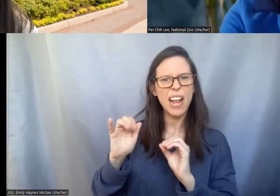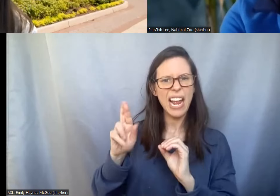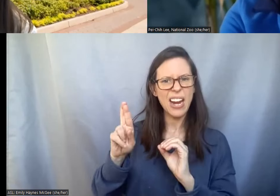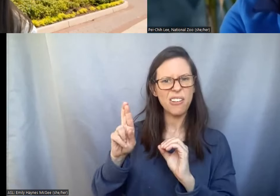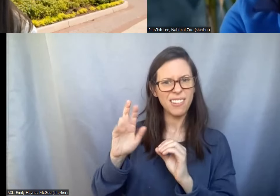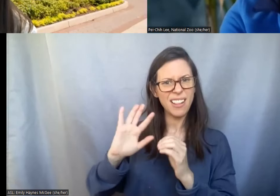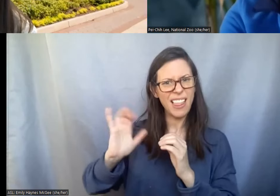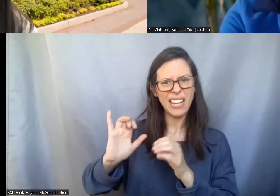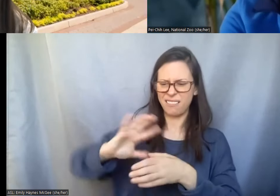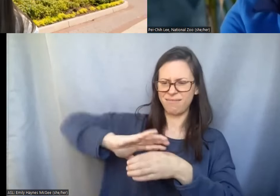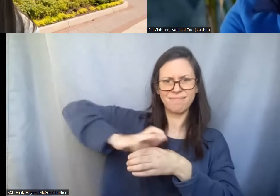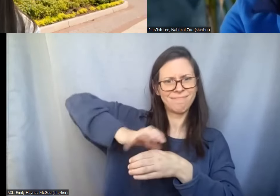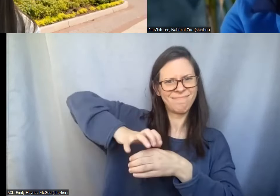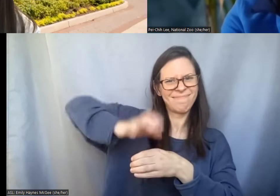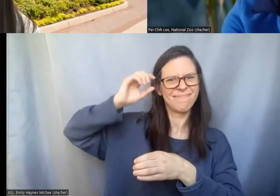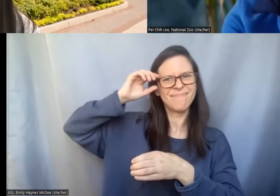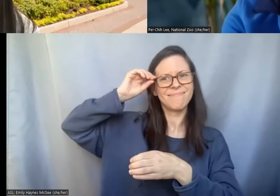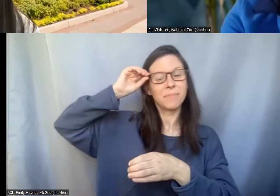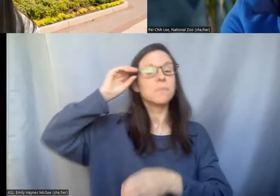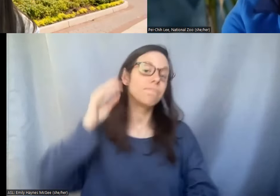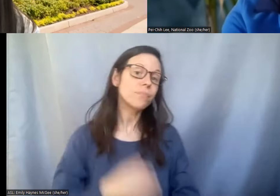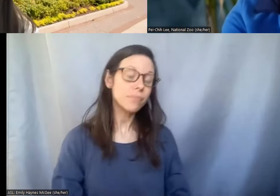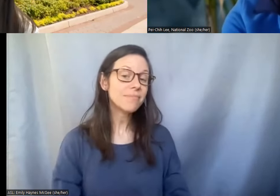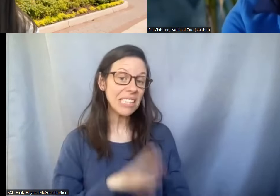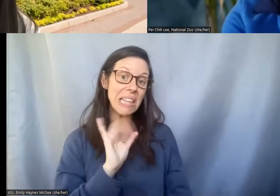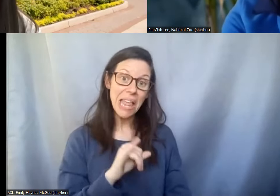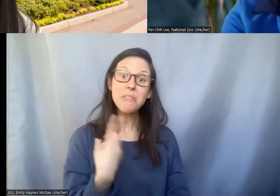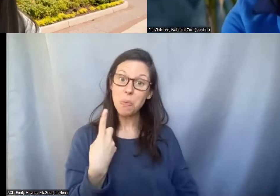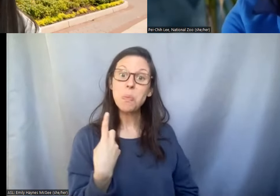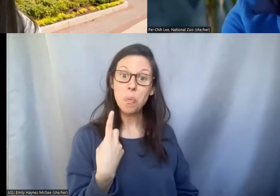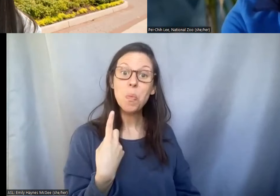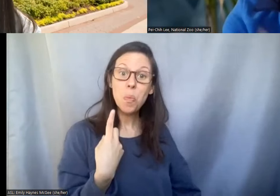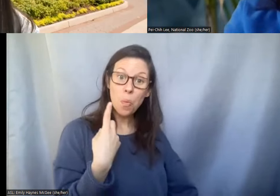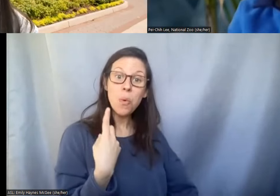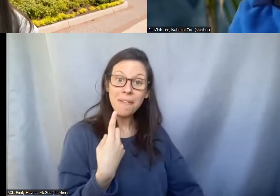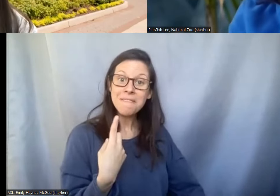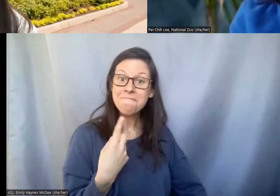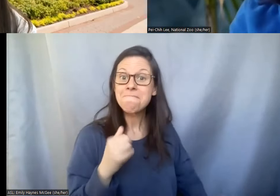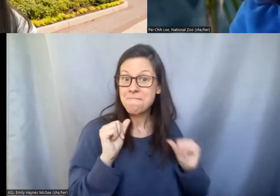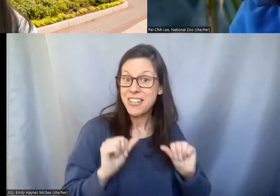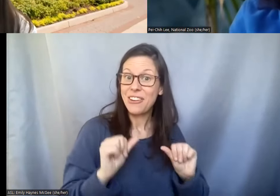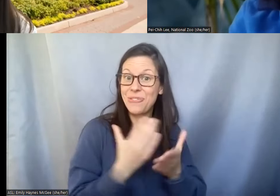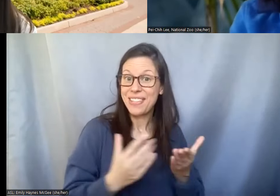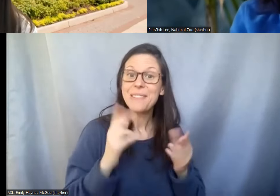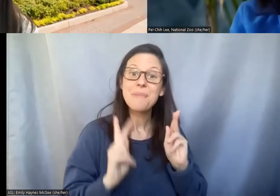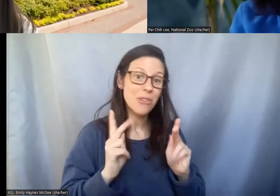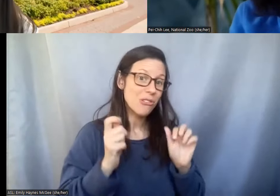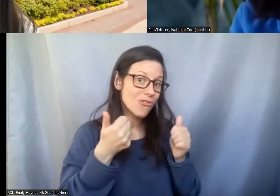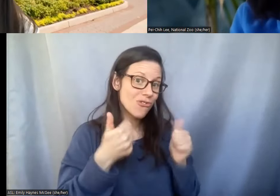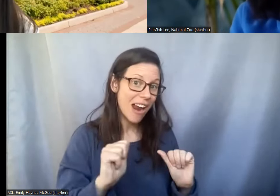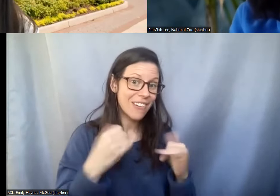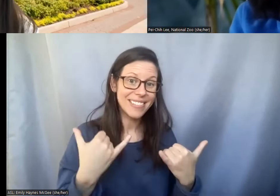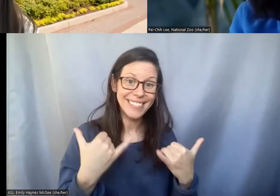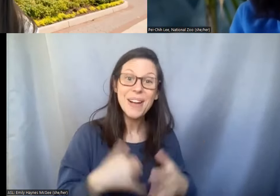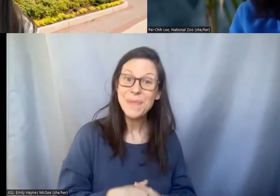Pei-Chih: That that actually is one of the things people are trying. Especially, in the case of